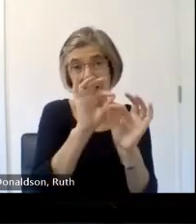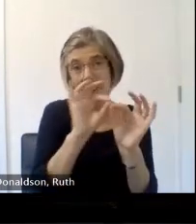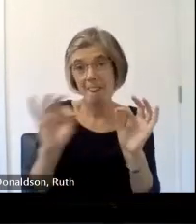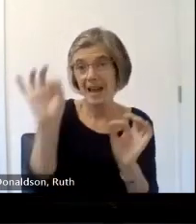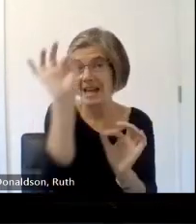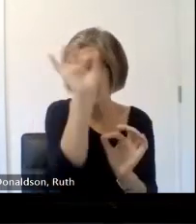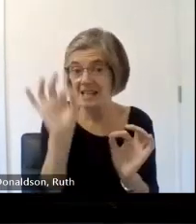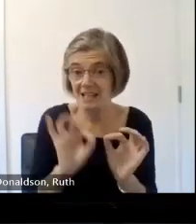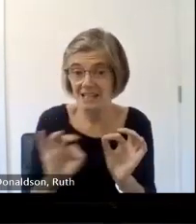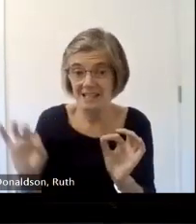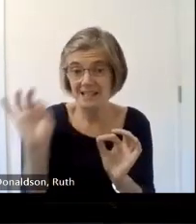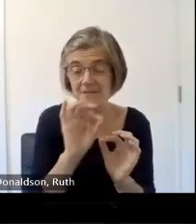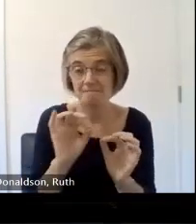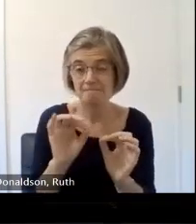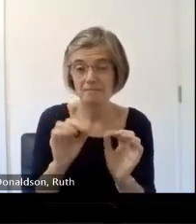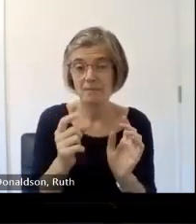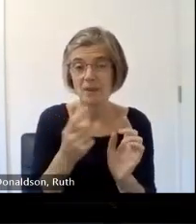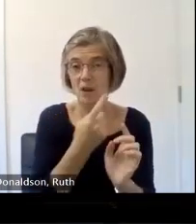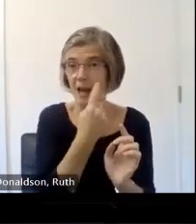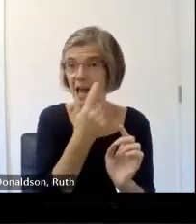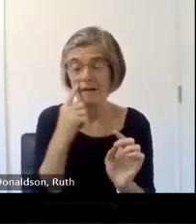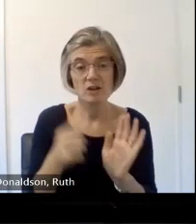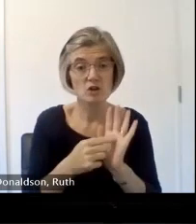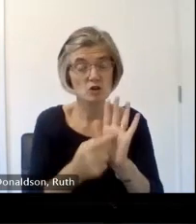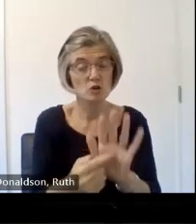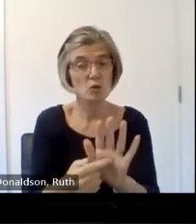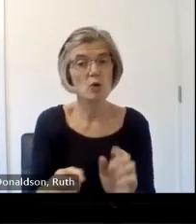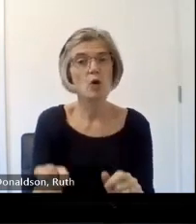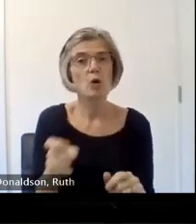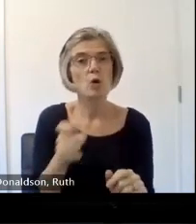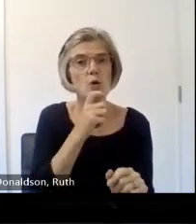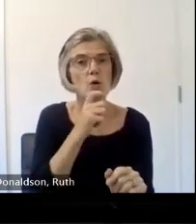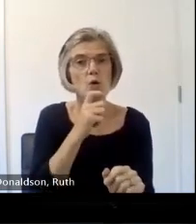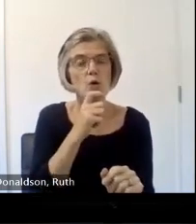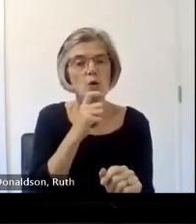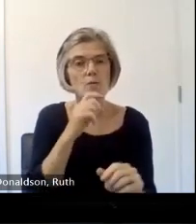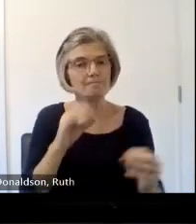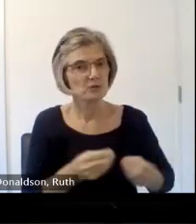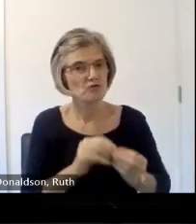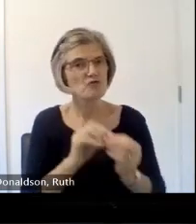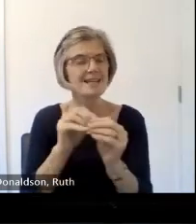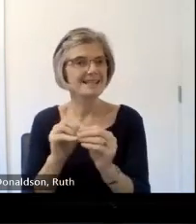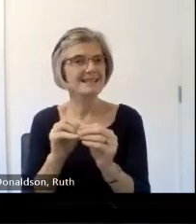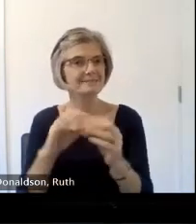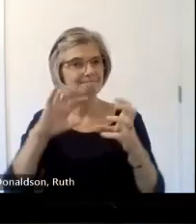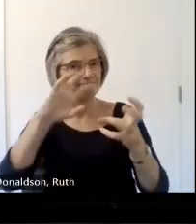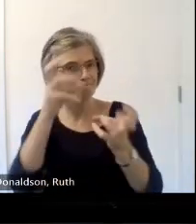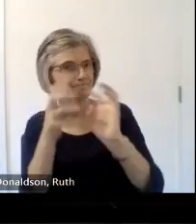information about the person who worked that stone and here you can see three different marks uh the